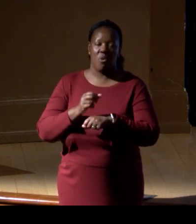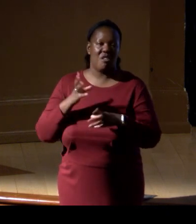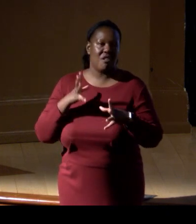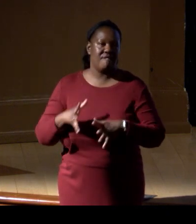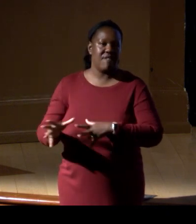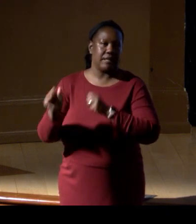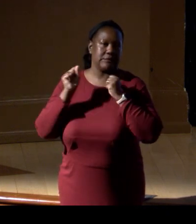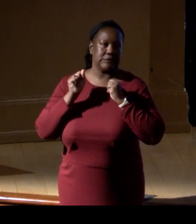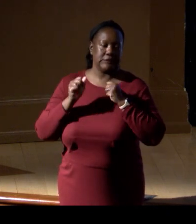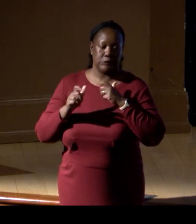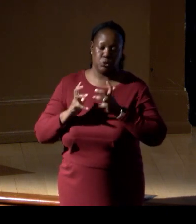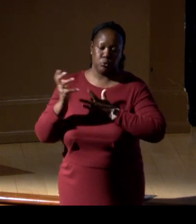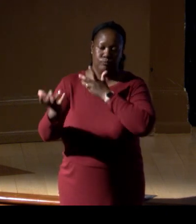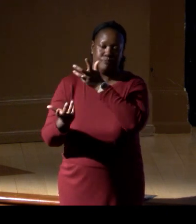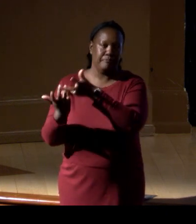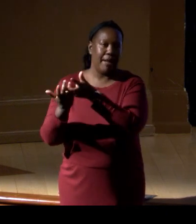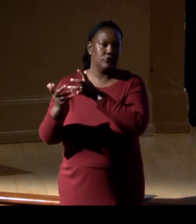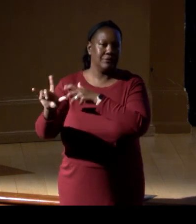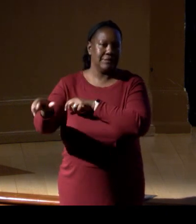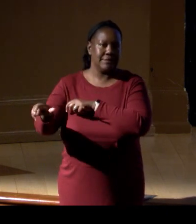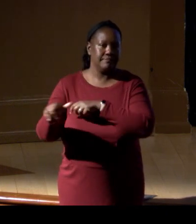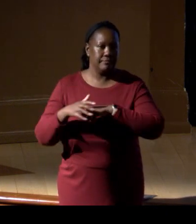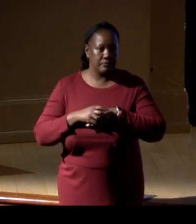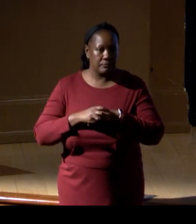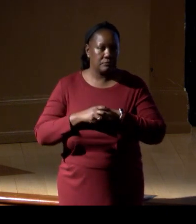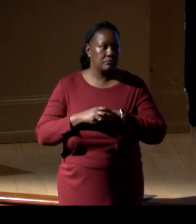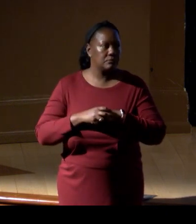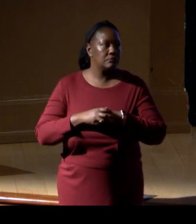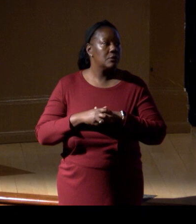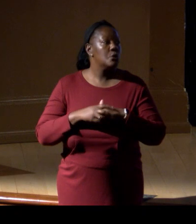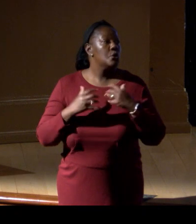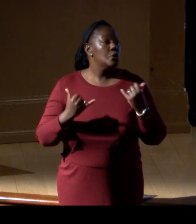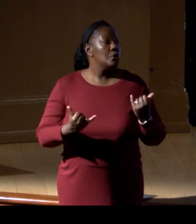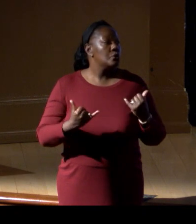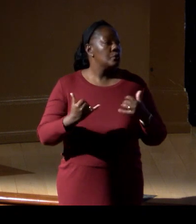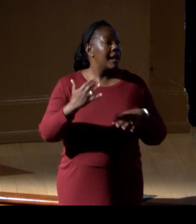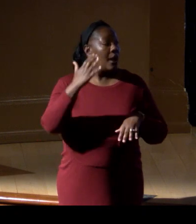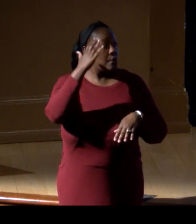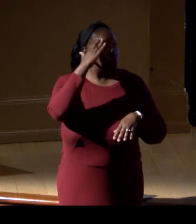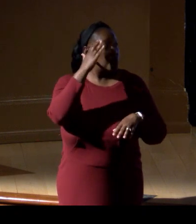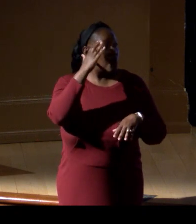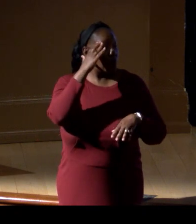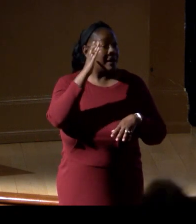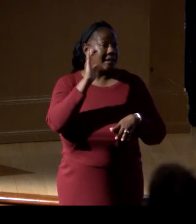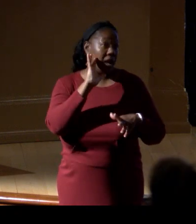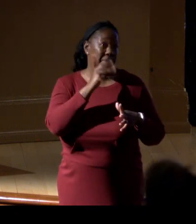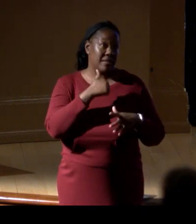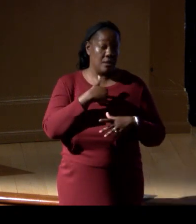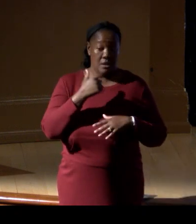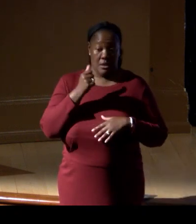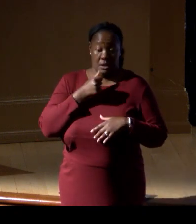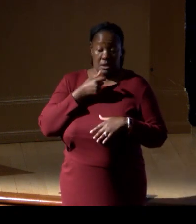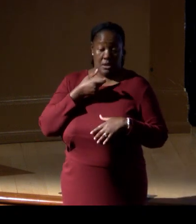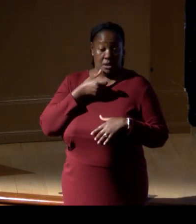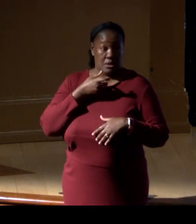So knowing that I am not, after the two days you had, fantastic two days, I heard,